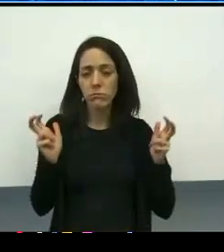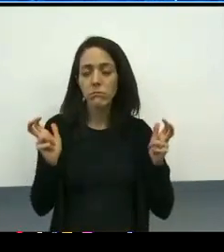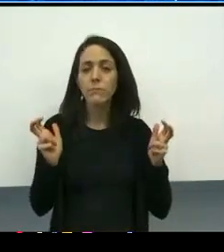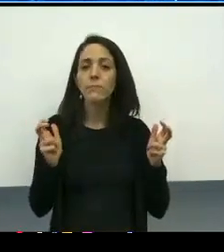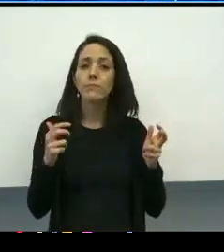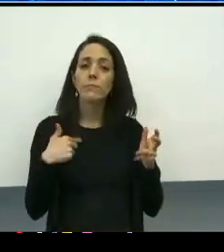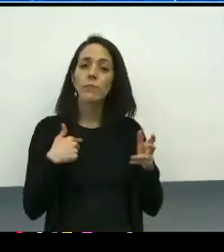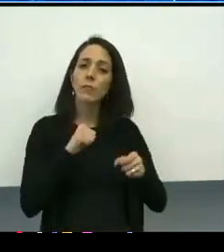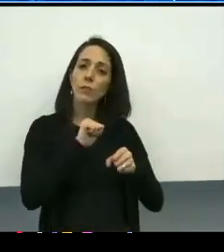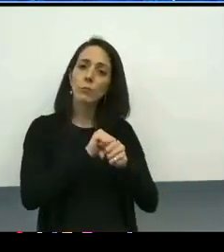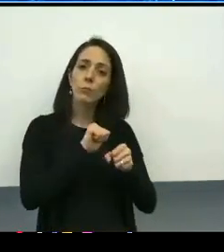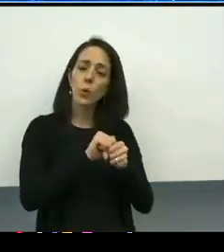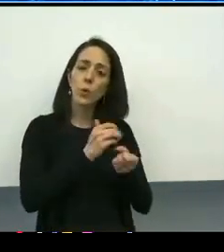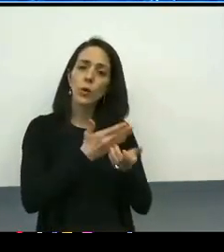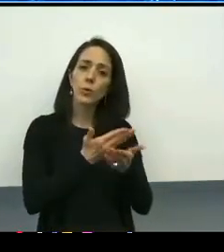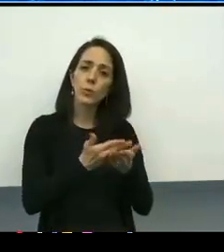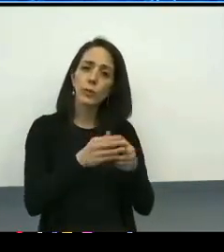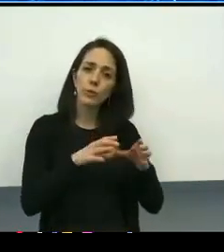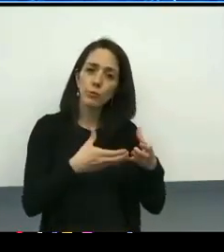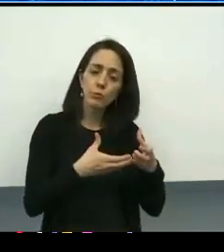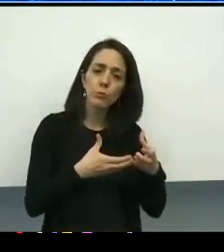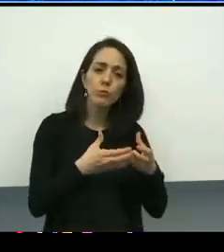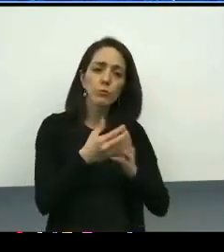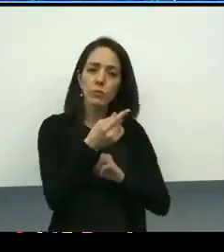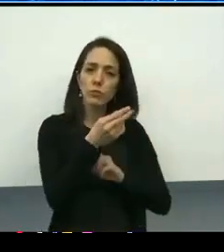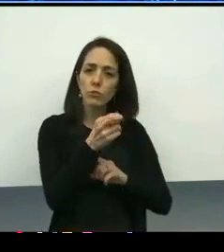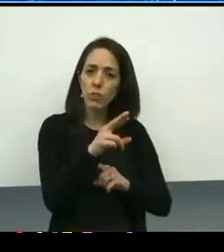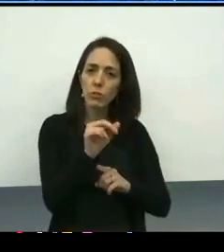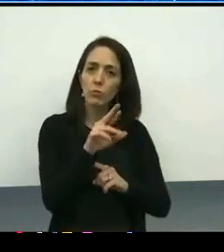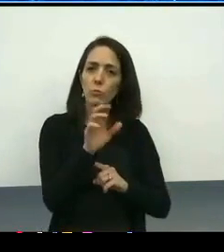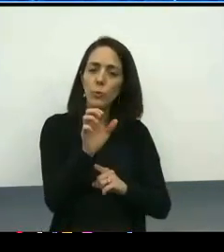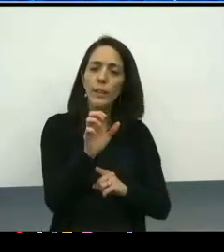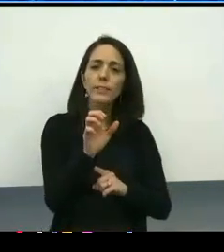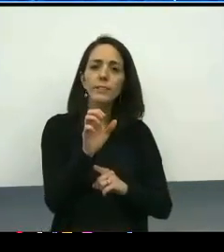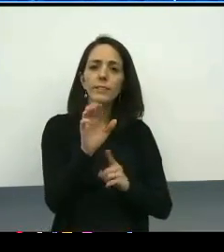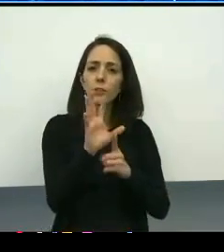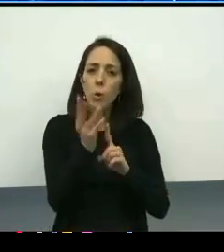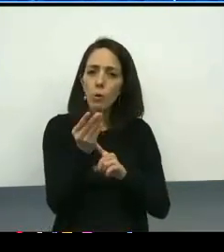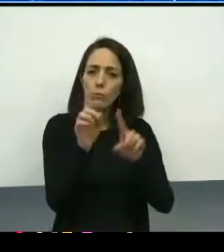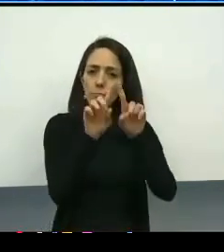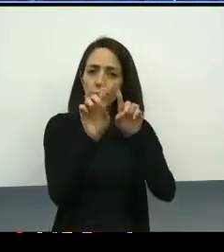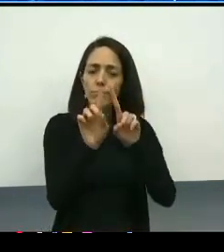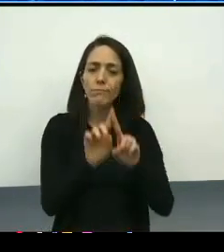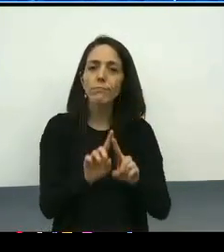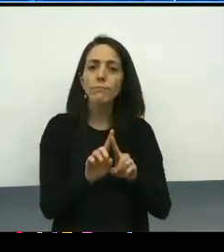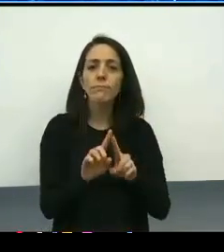our gender, race, and cultural affiliations, faculty administrators and students,